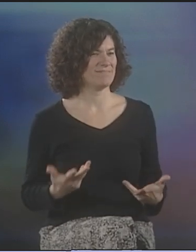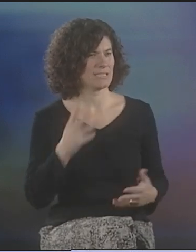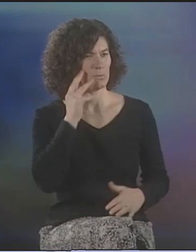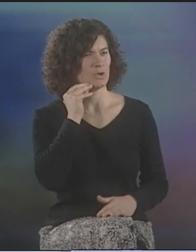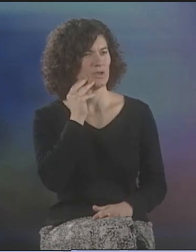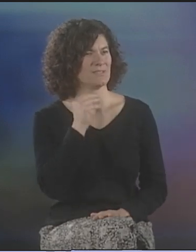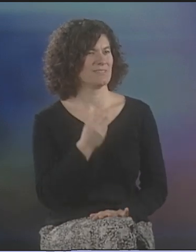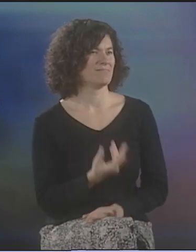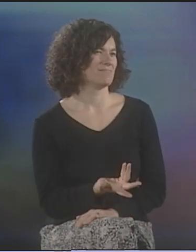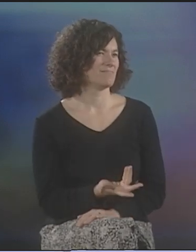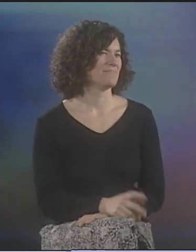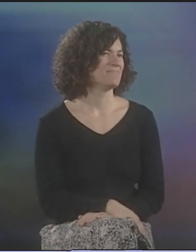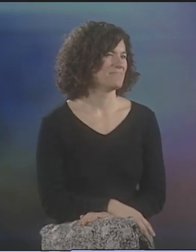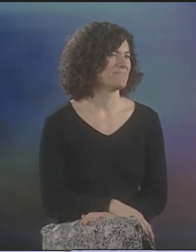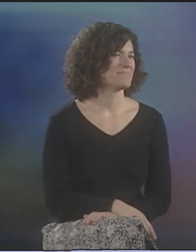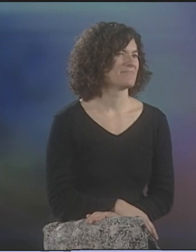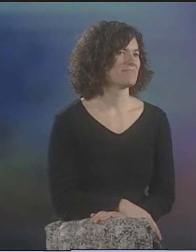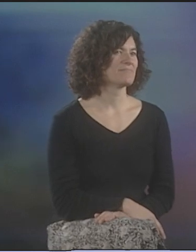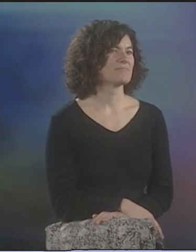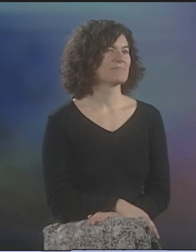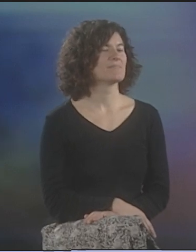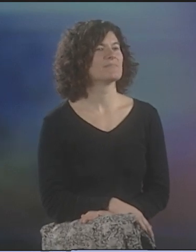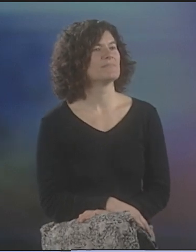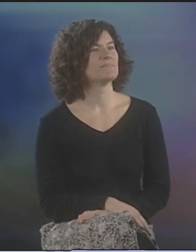UH, BECAUSE IT TOUCHES THE HUMAN CONDITION.